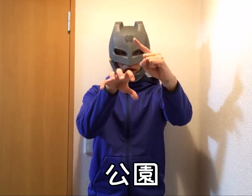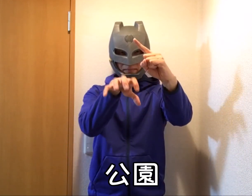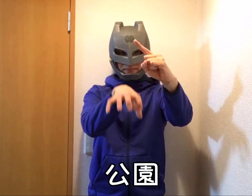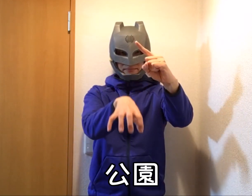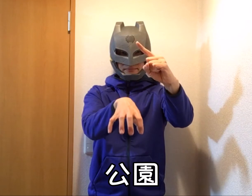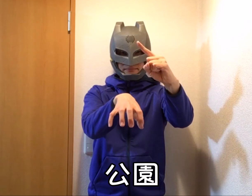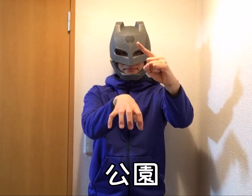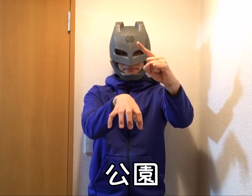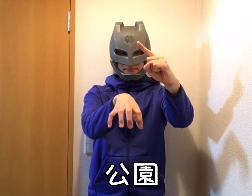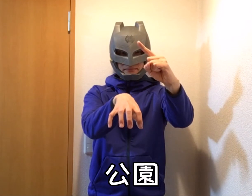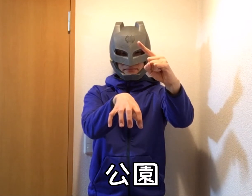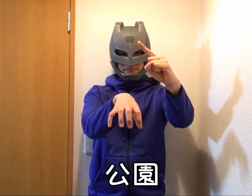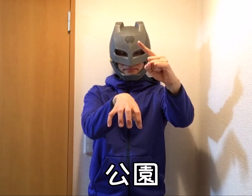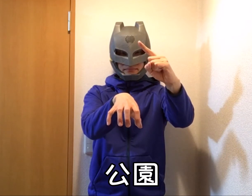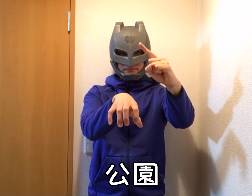Park